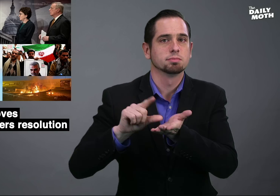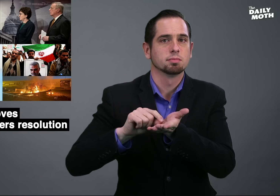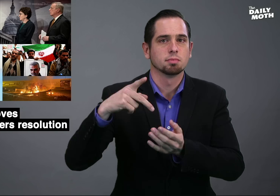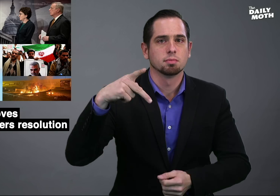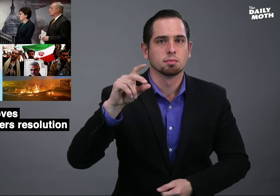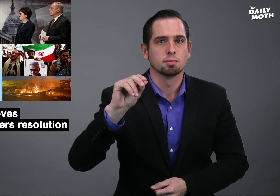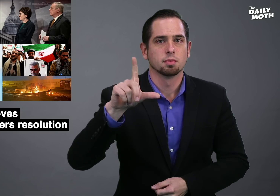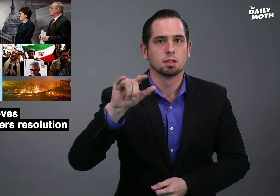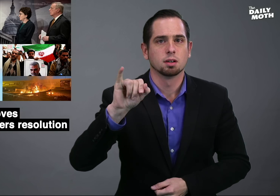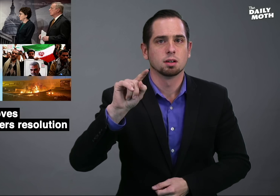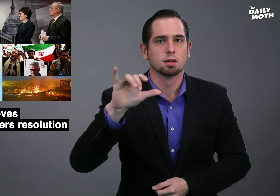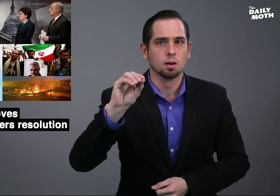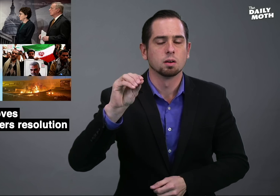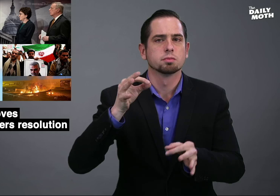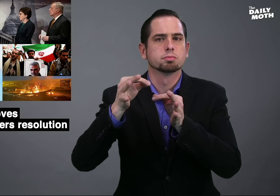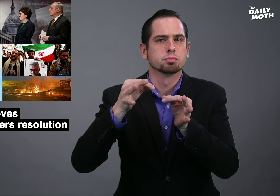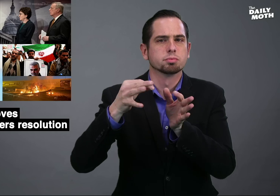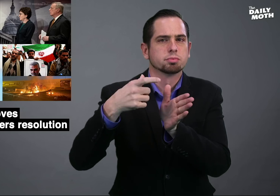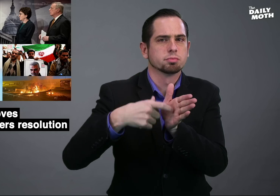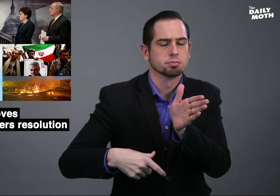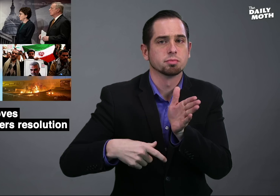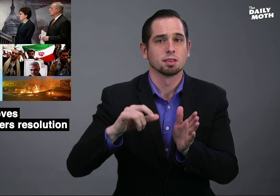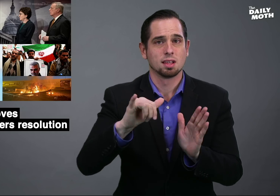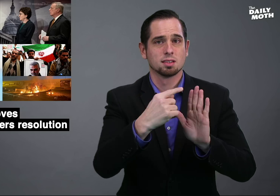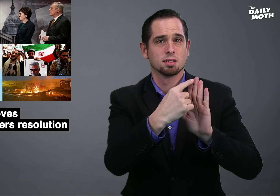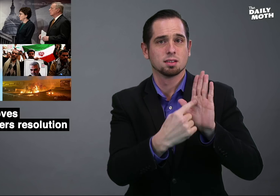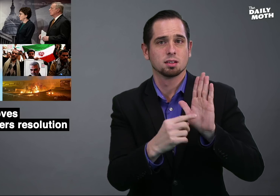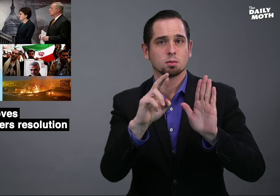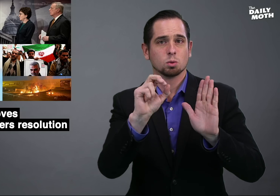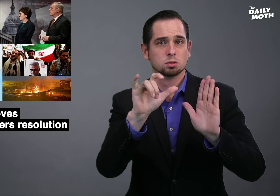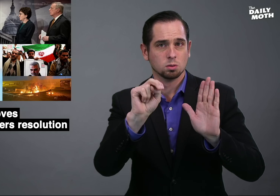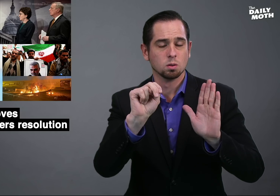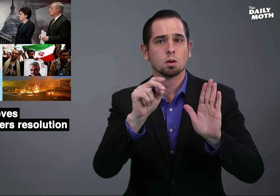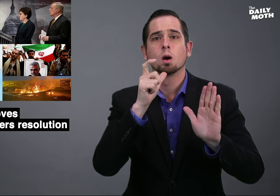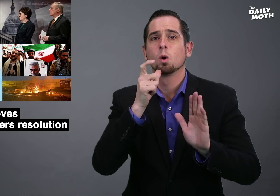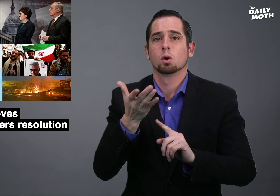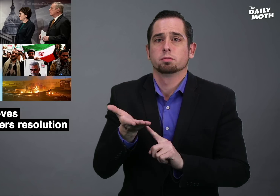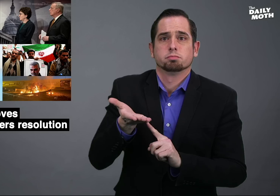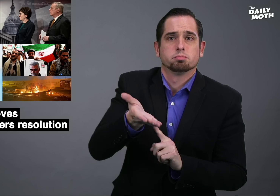Politico explained in an article that the resolution,